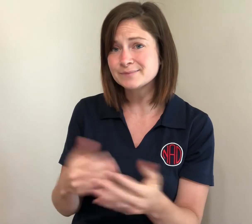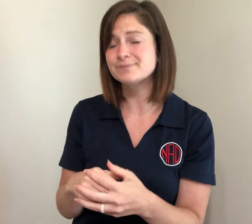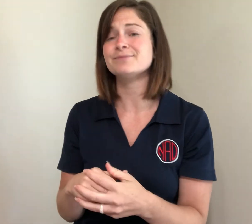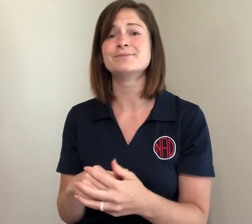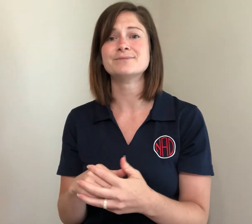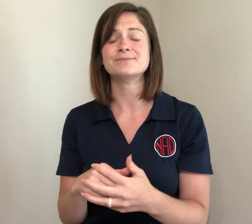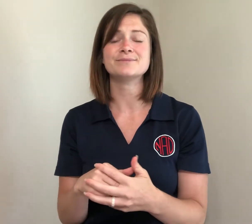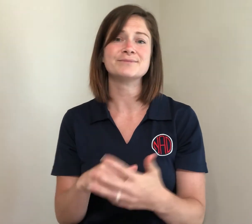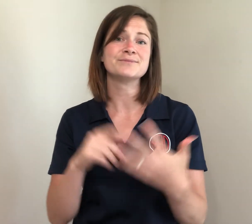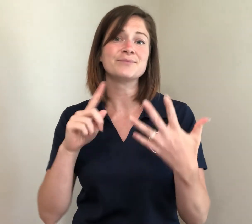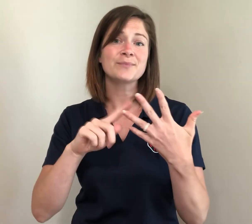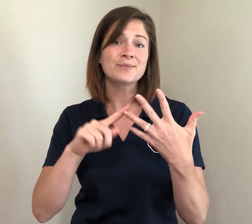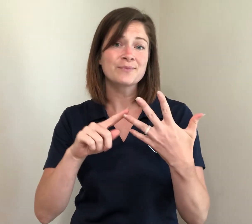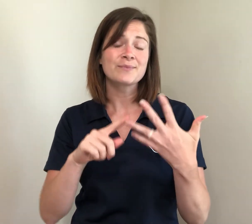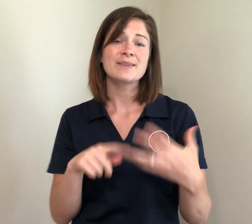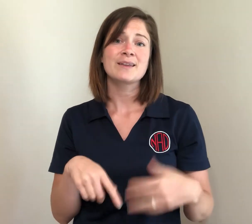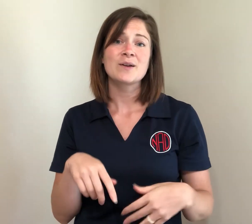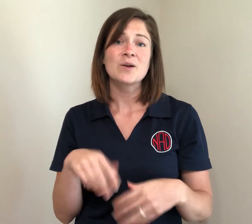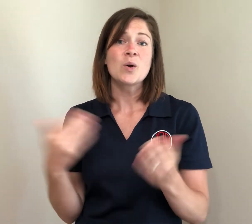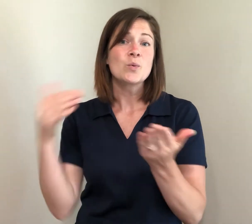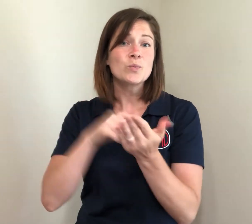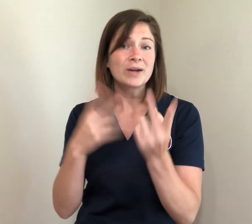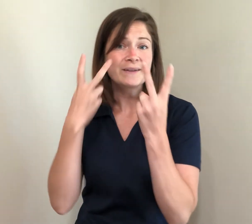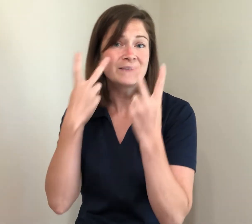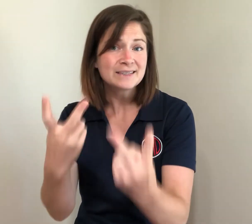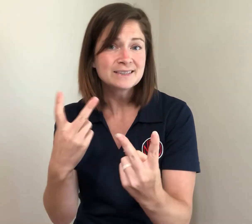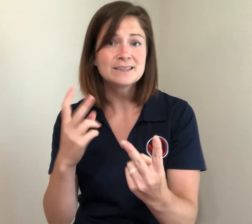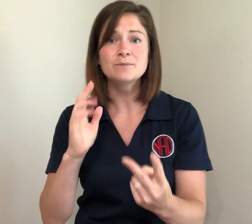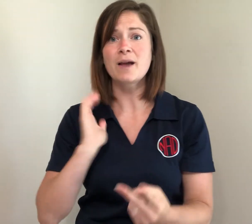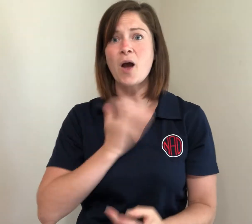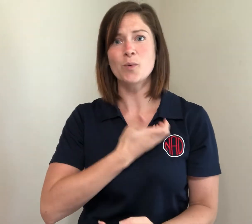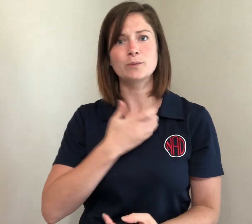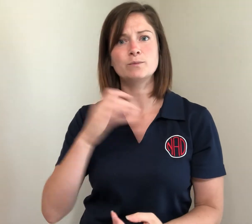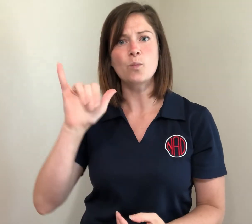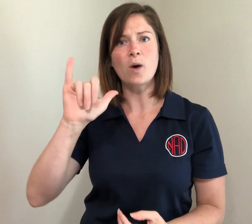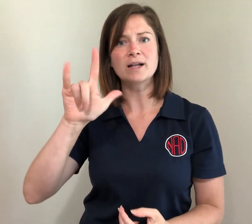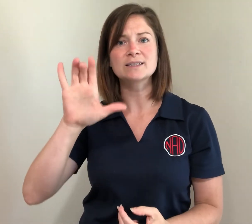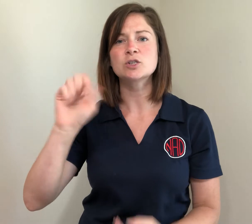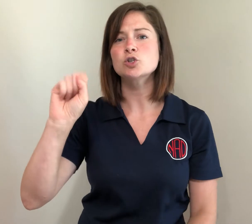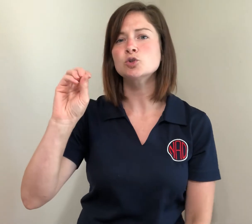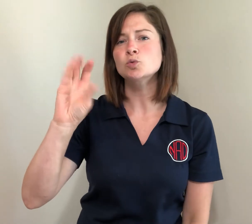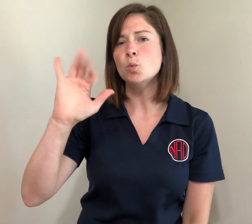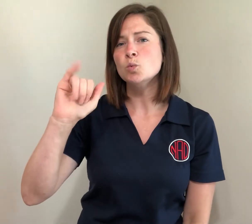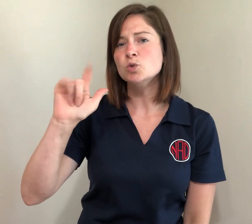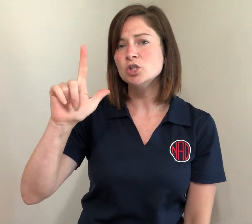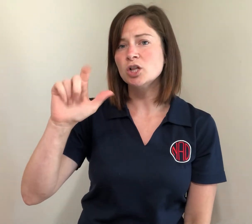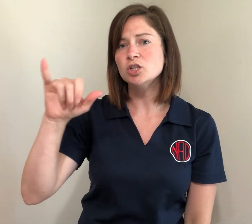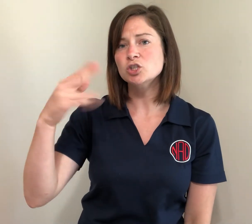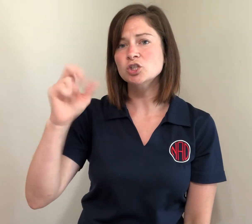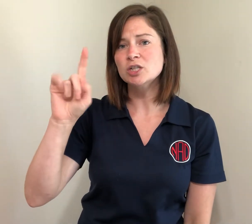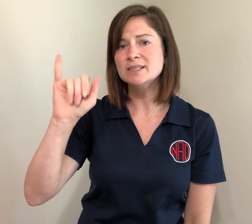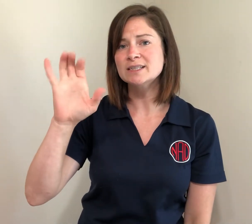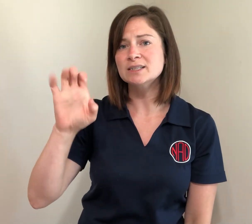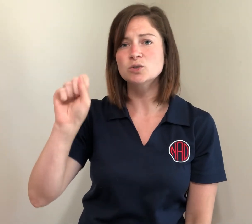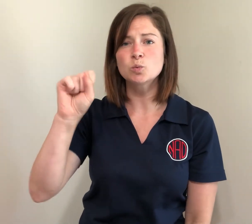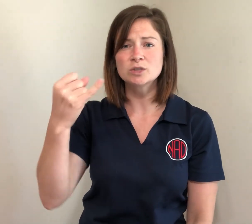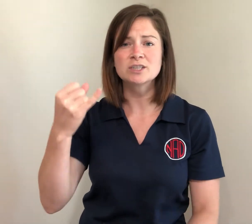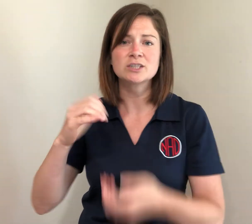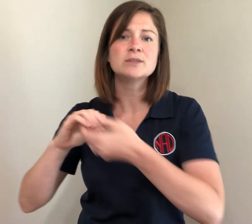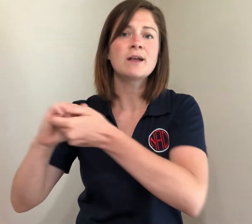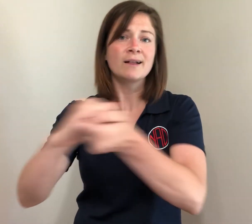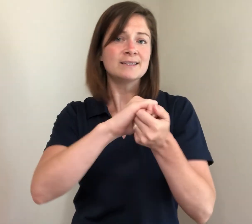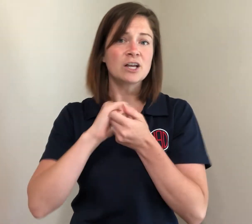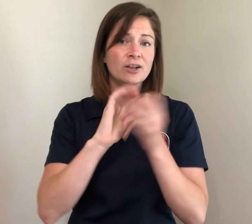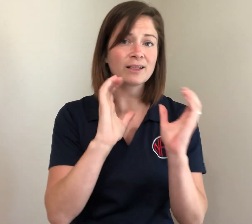revisit the YLC Social Justice & Solidarity classes;